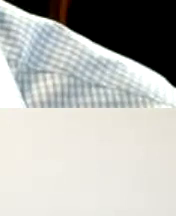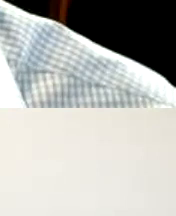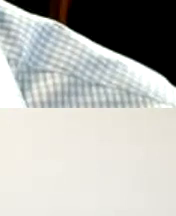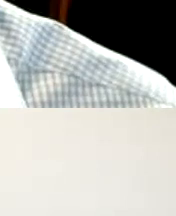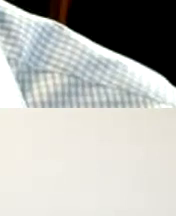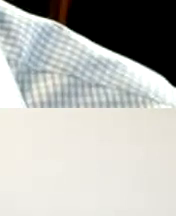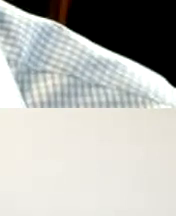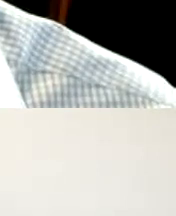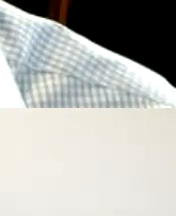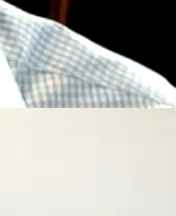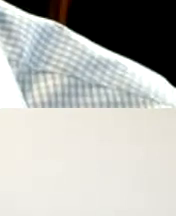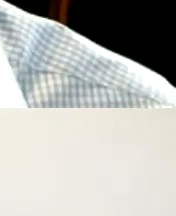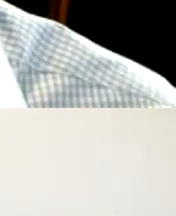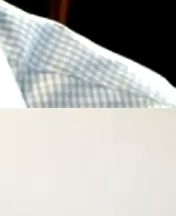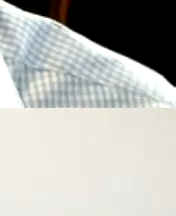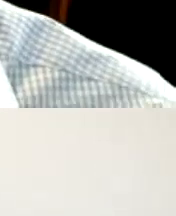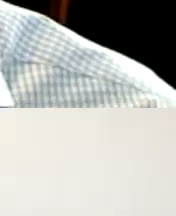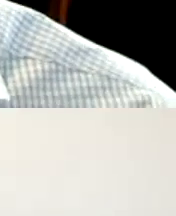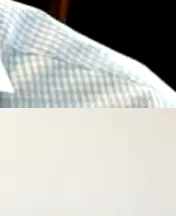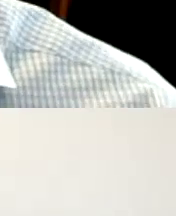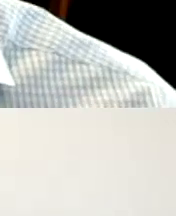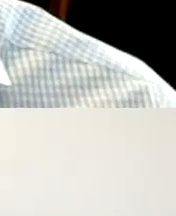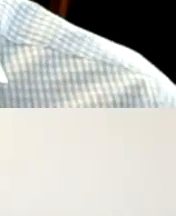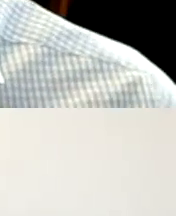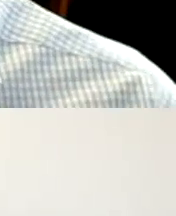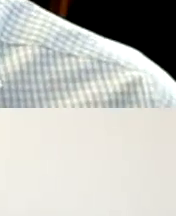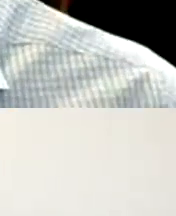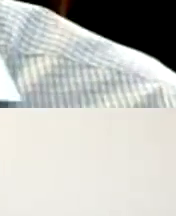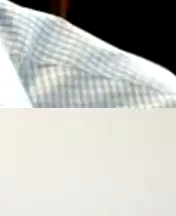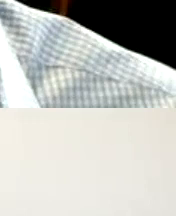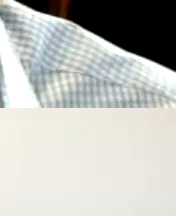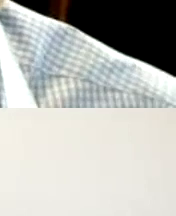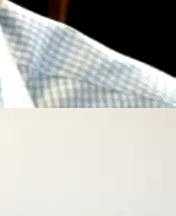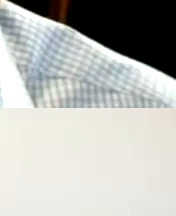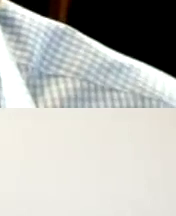independence to share more information about these two resources I'm joined today by first Eric Reed